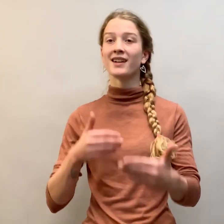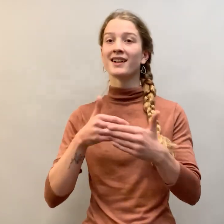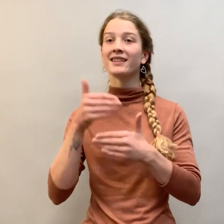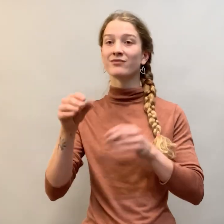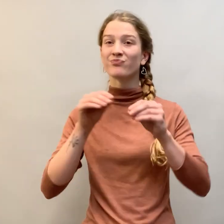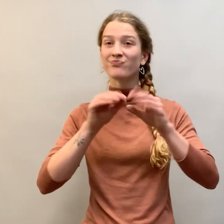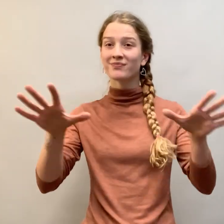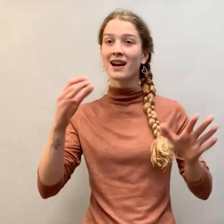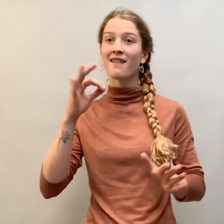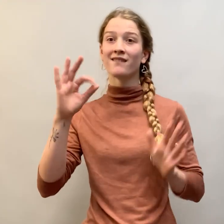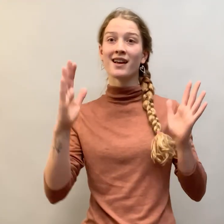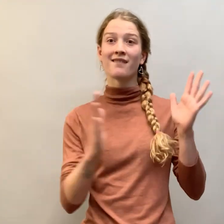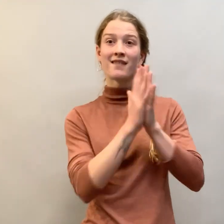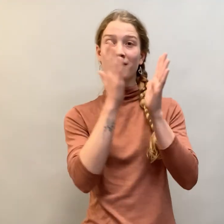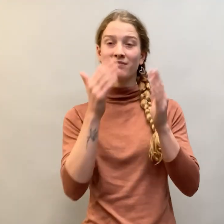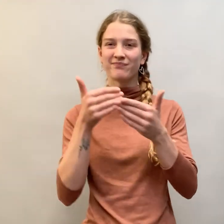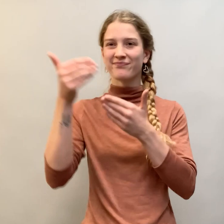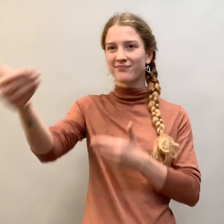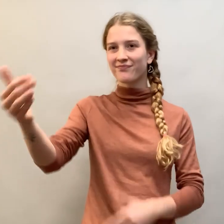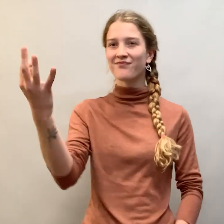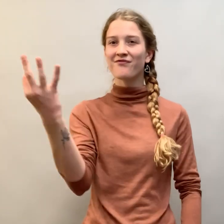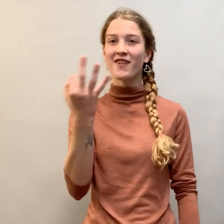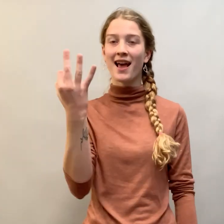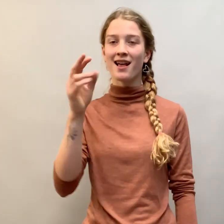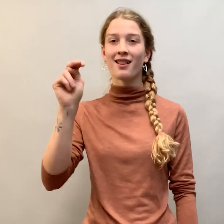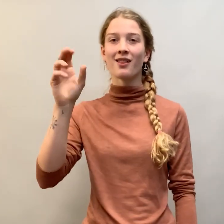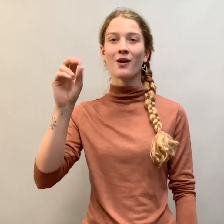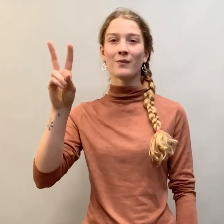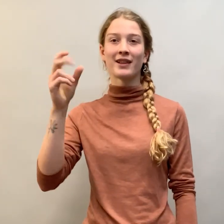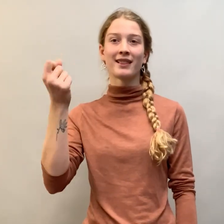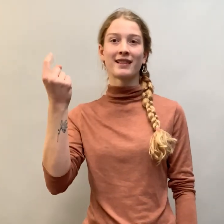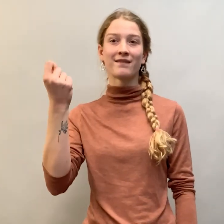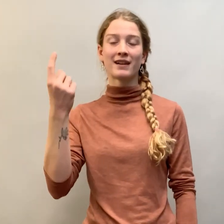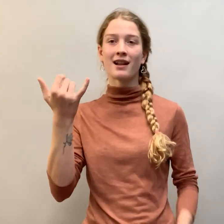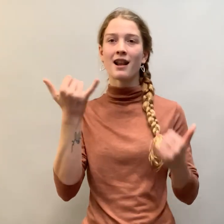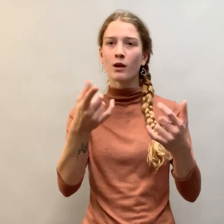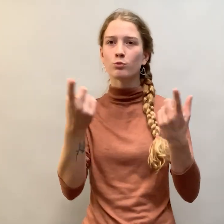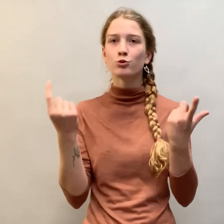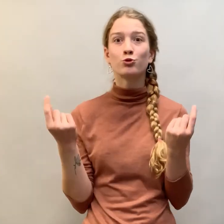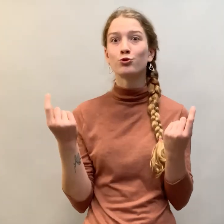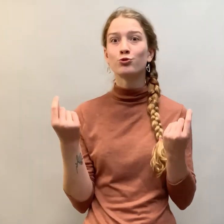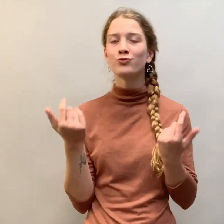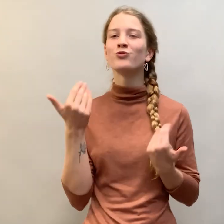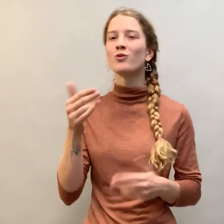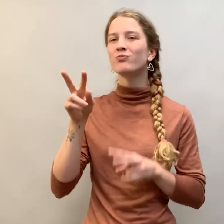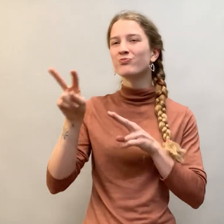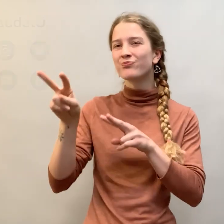The next issue of Hi5 will be on Friday, November 11. In the meantime, stay up to date by following us